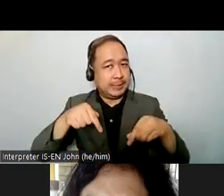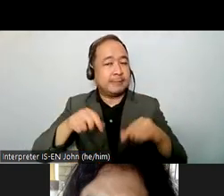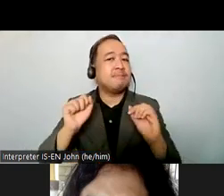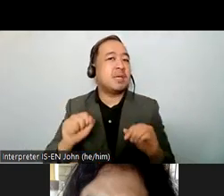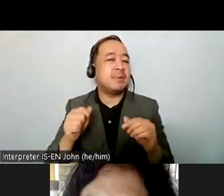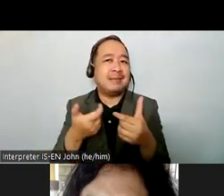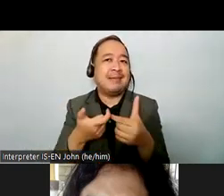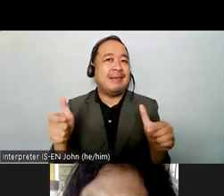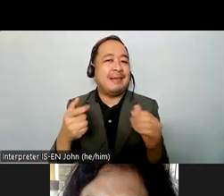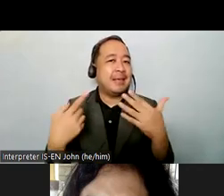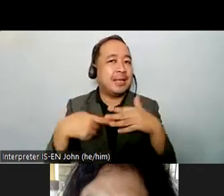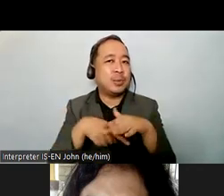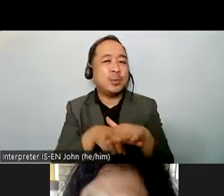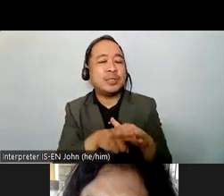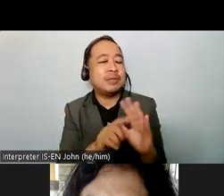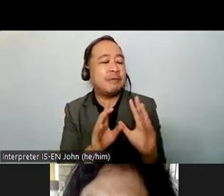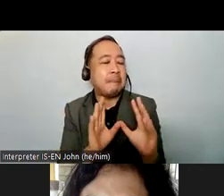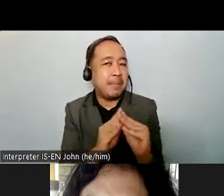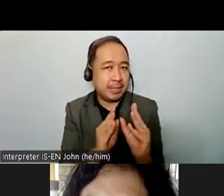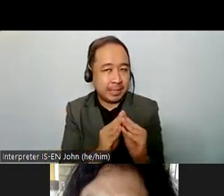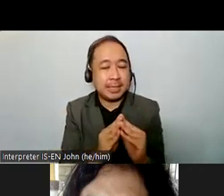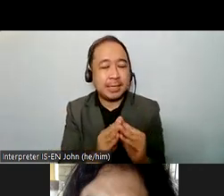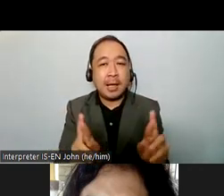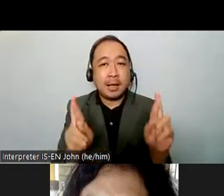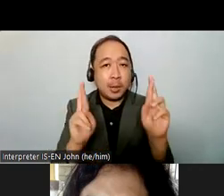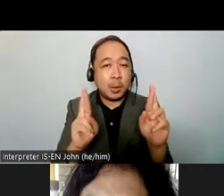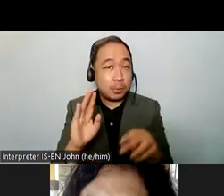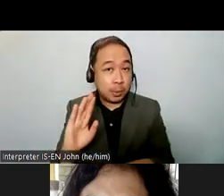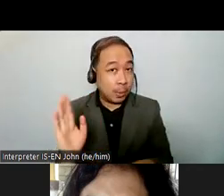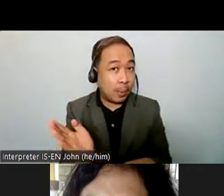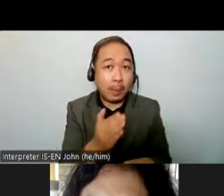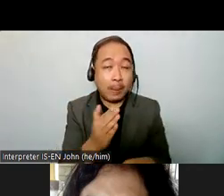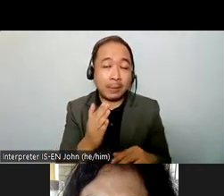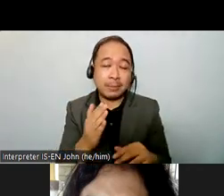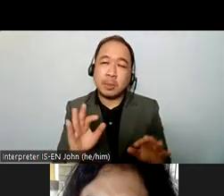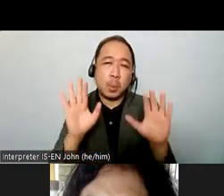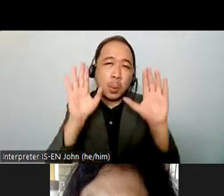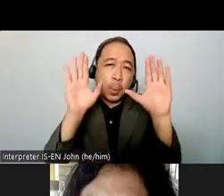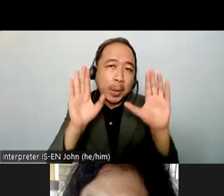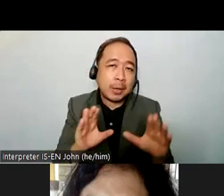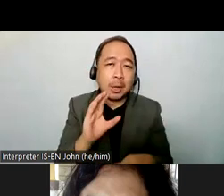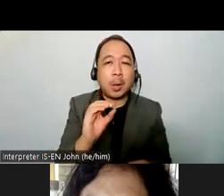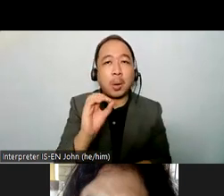all of us here today and i wish everyone a great cost 15 going ahead into the week thank you all